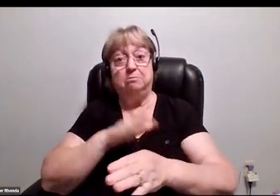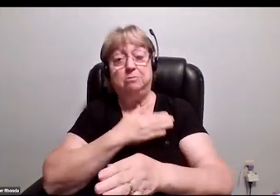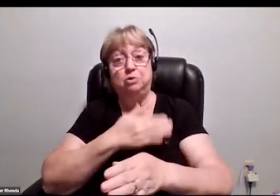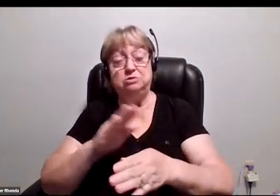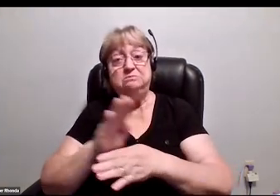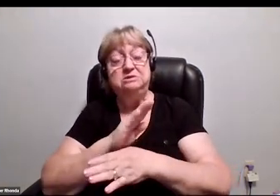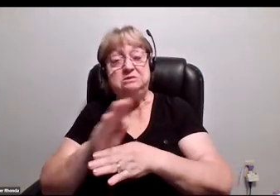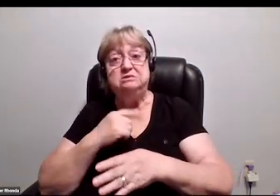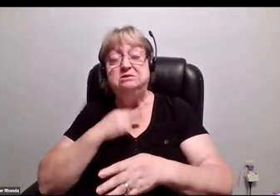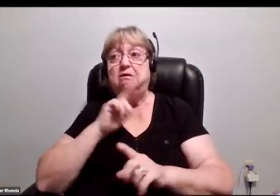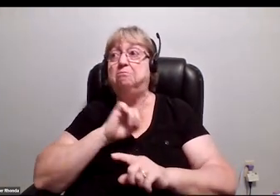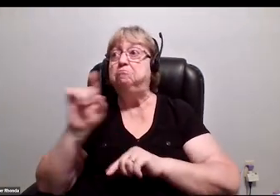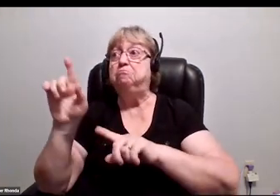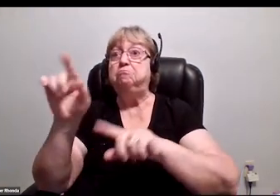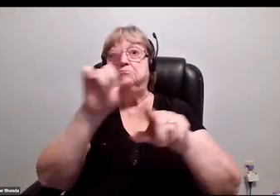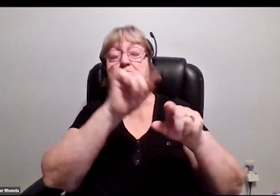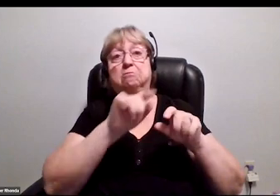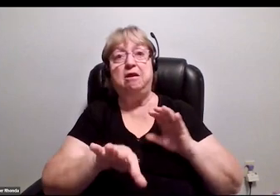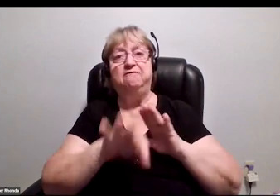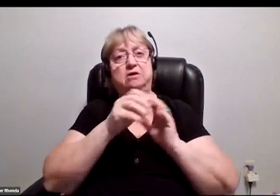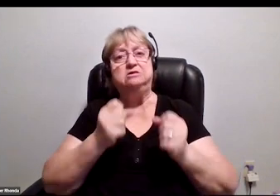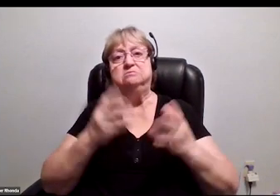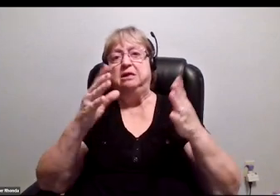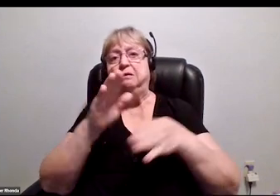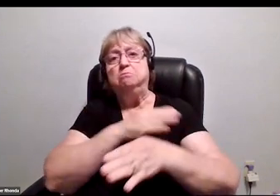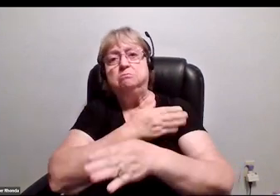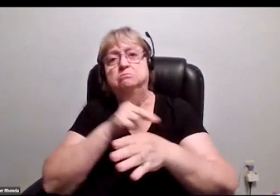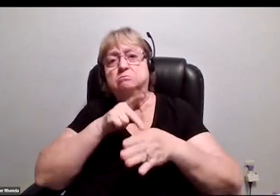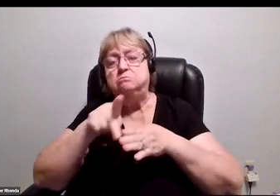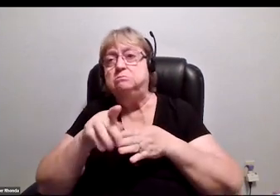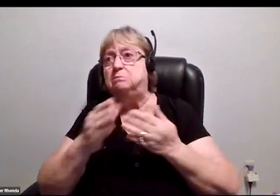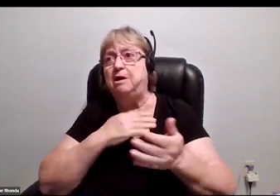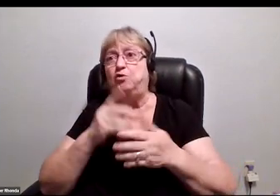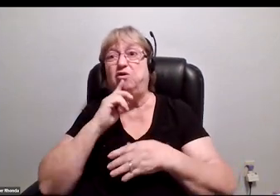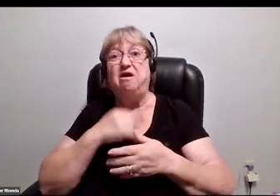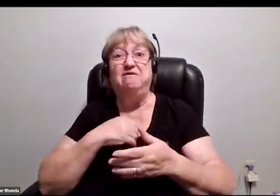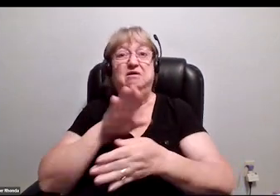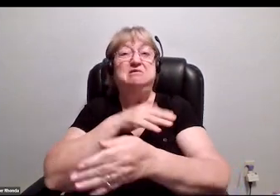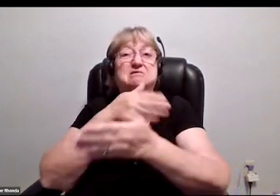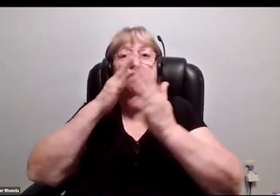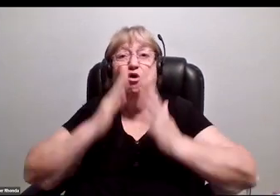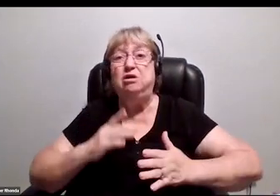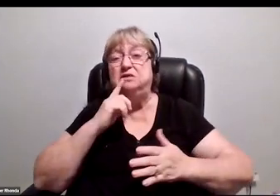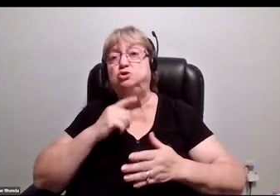I went out and I found as many other music professionals, whether they were artists or musicians, or whether they were on the other side,